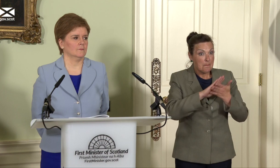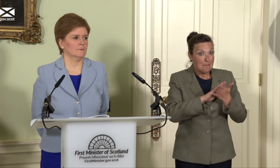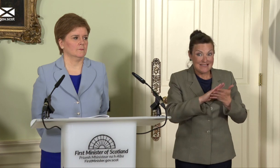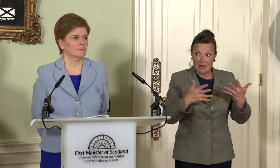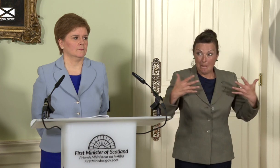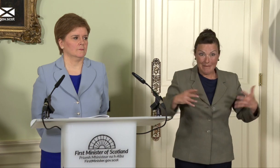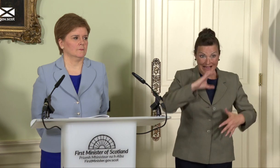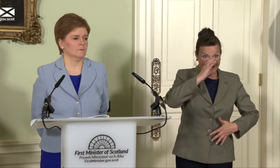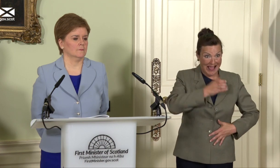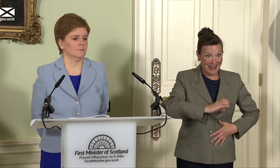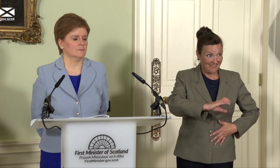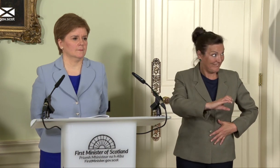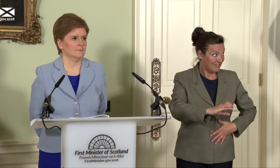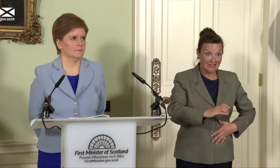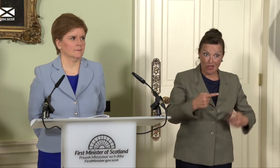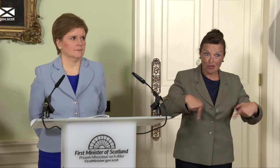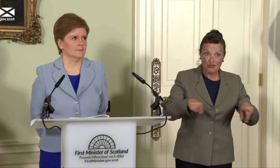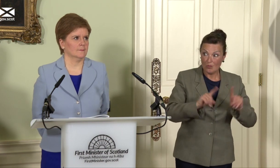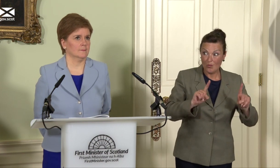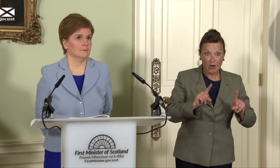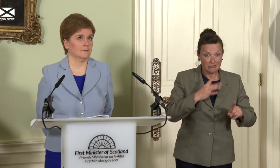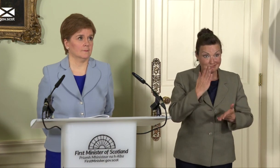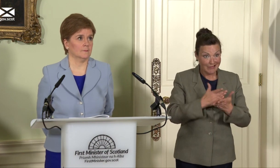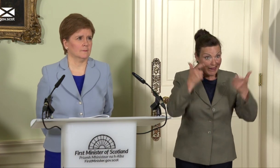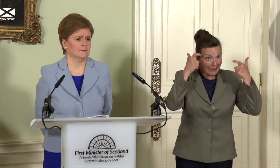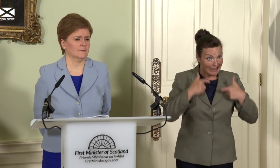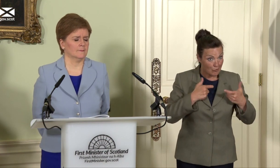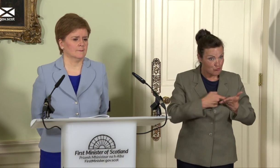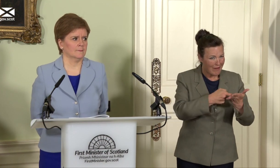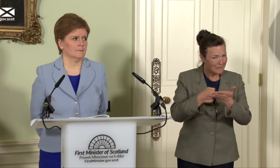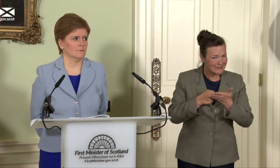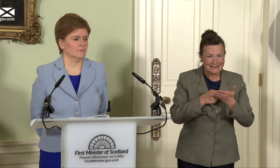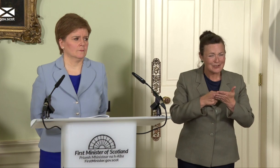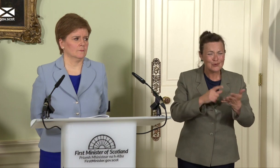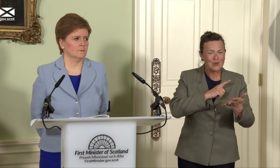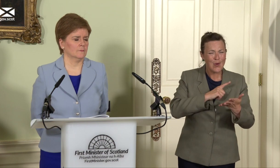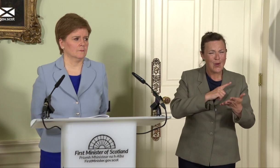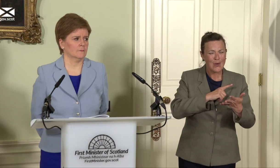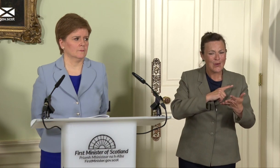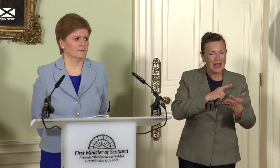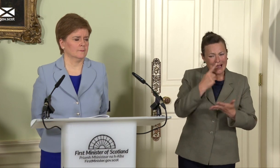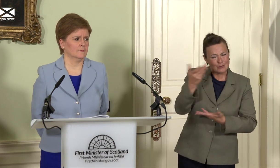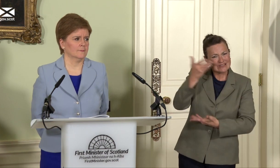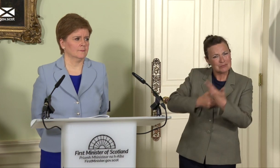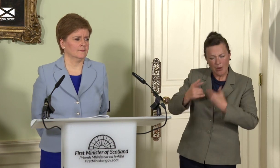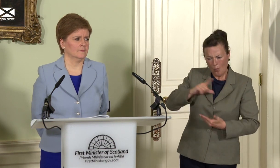legality of a future referendum. Can I explain… or can you explain, sorry, why you’ve decided to open